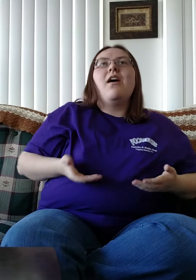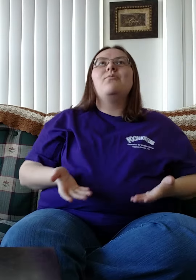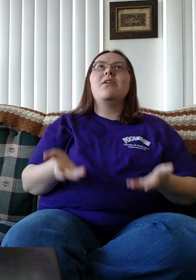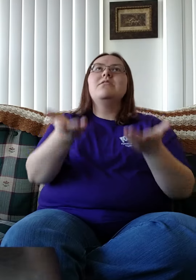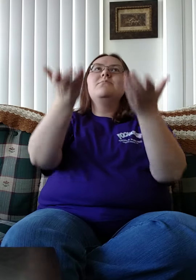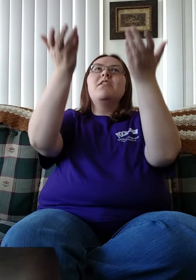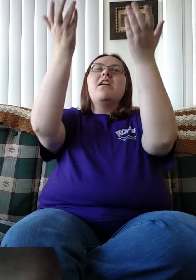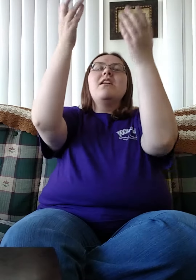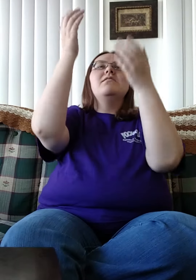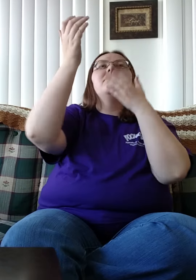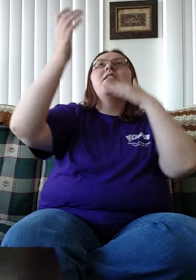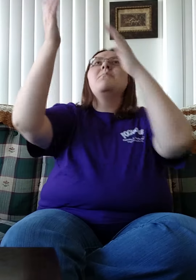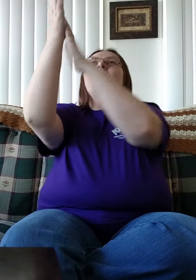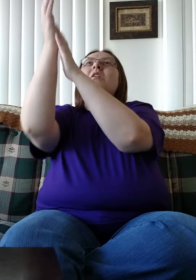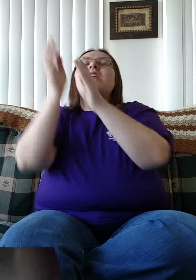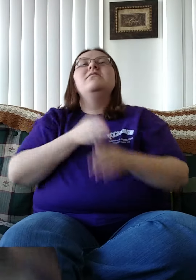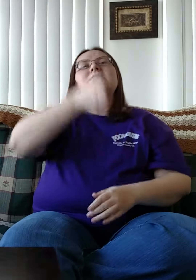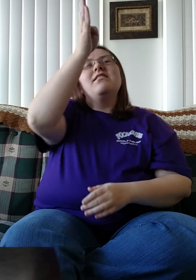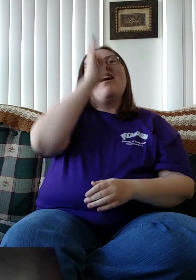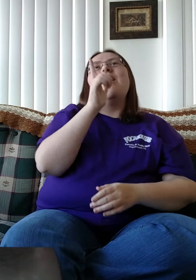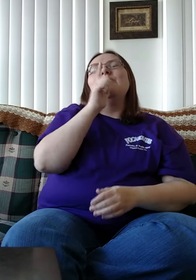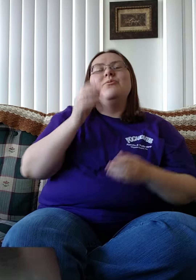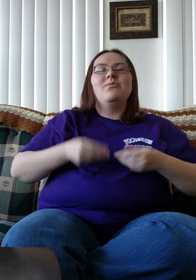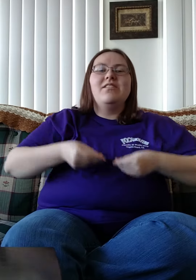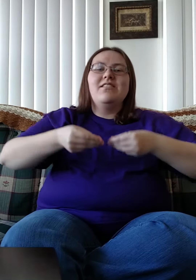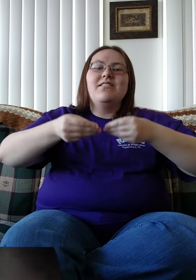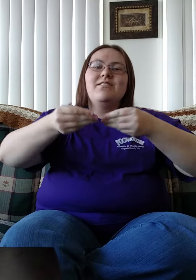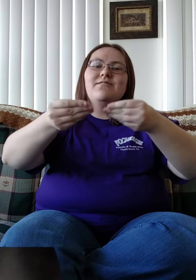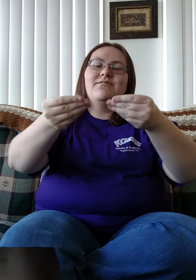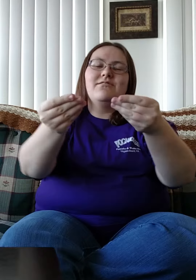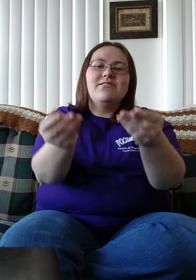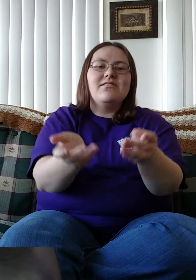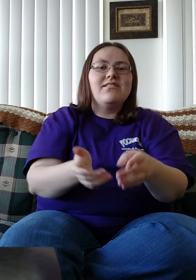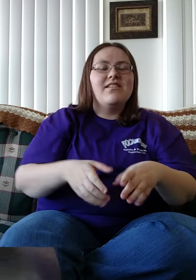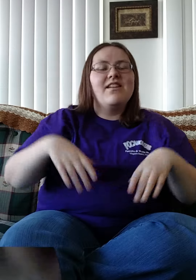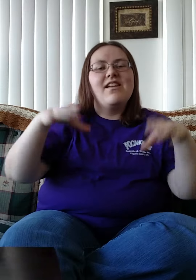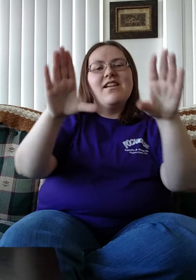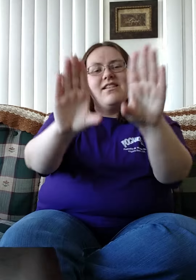I'll raise my hands And praise the God who gives